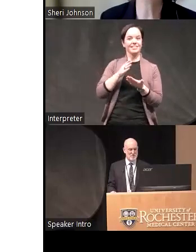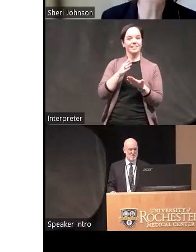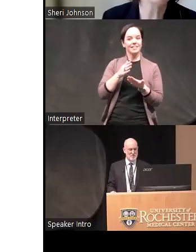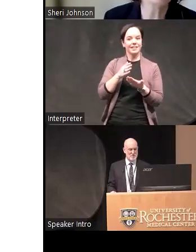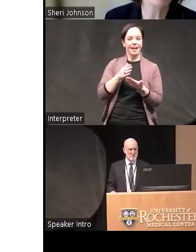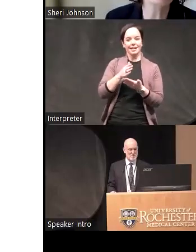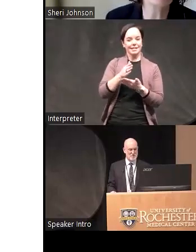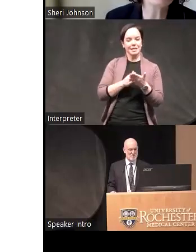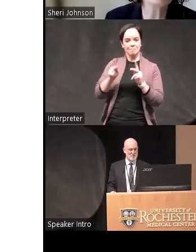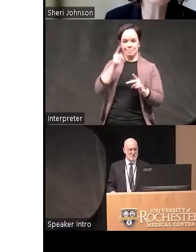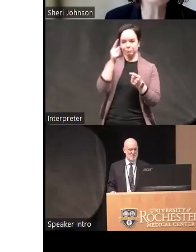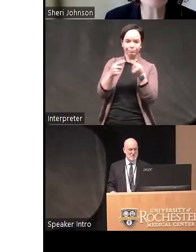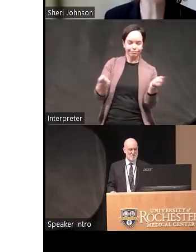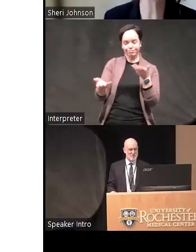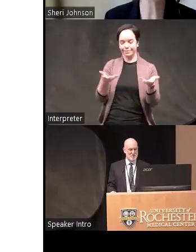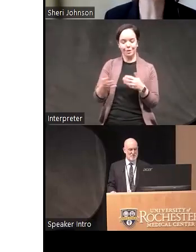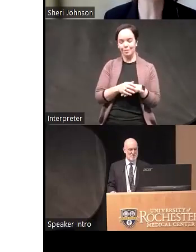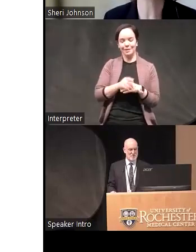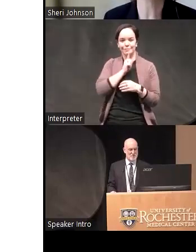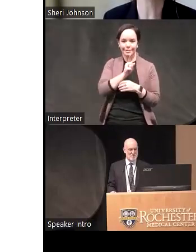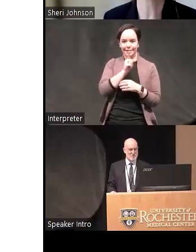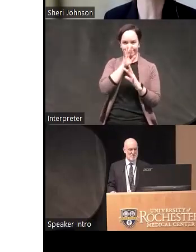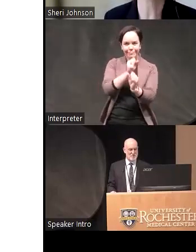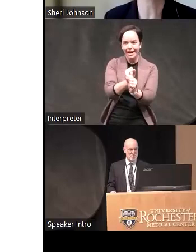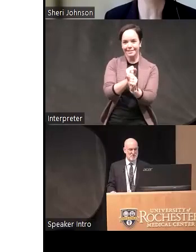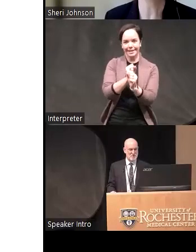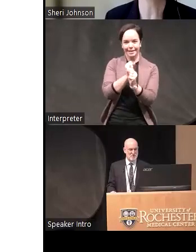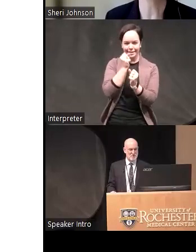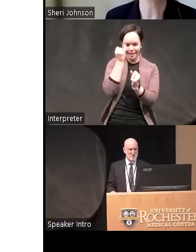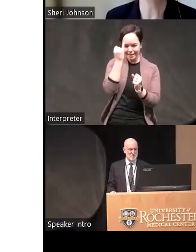wasn't quite the case but this is a fascinating way to get at these questions of arousal and